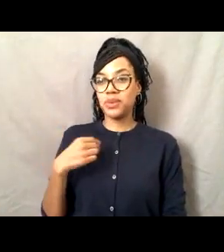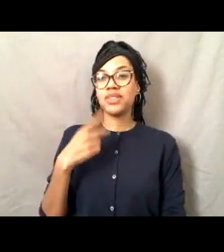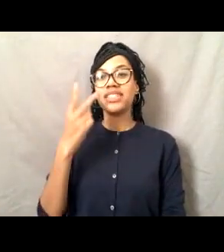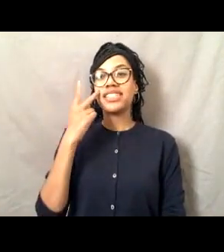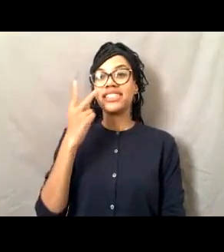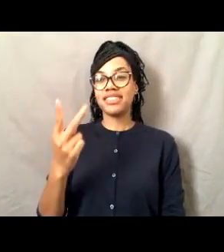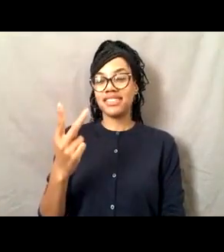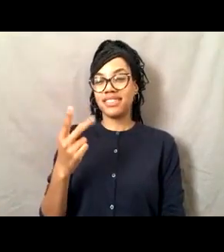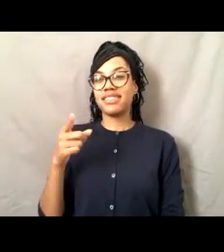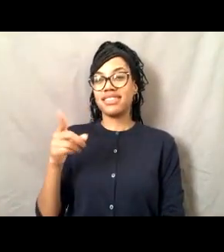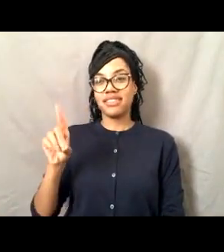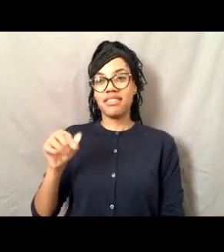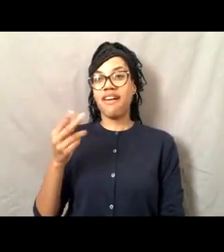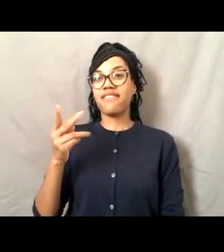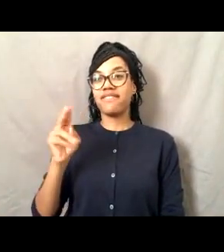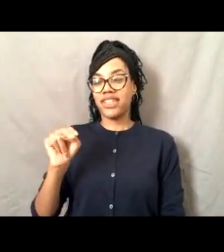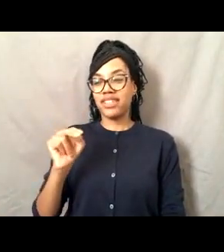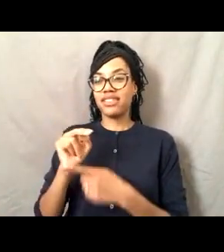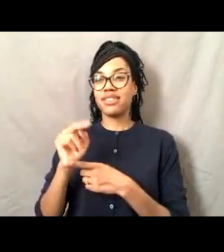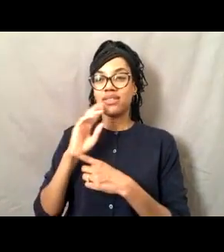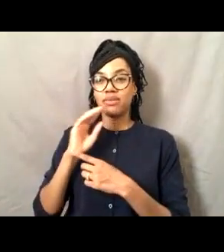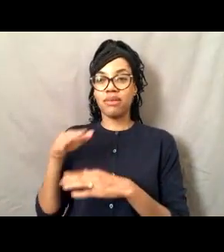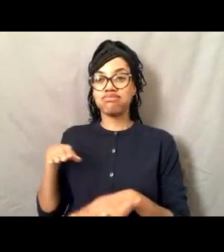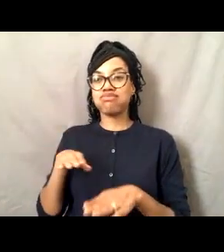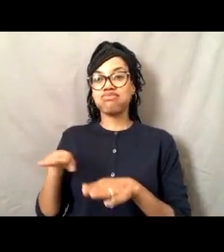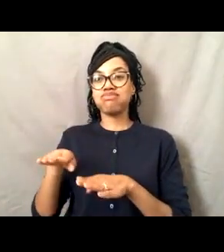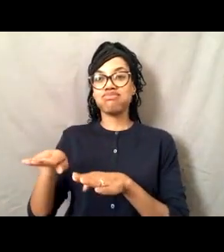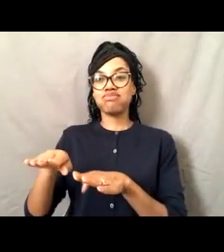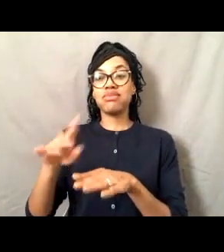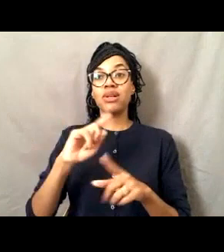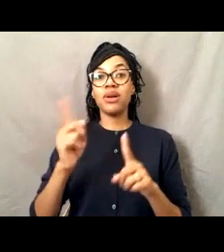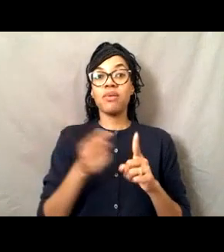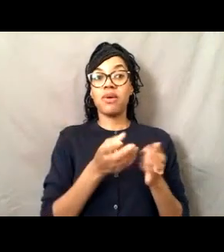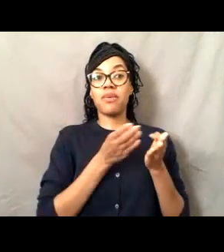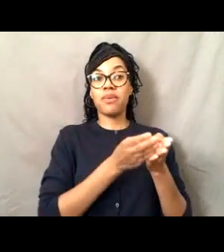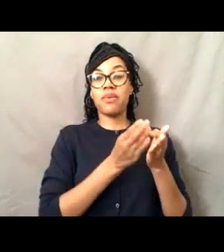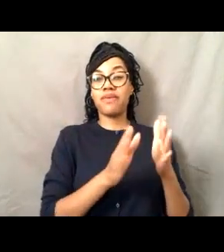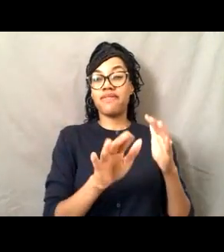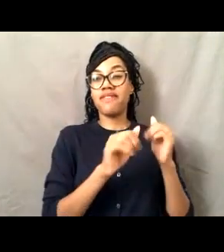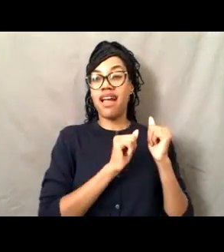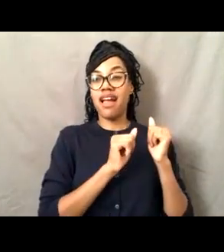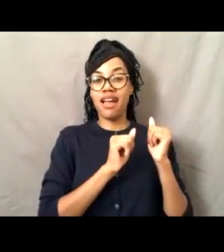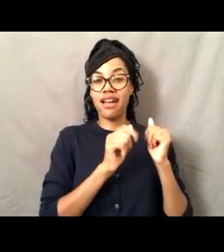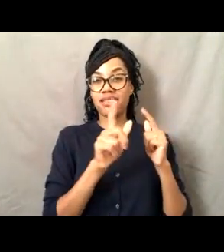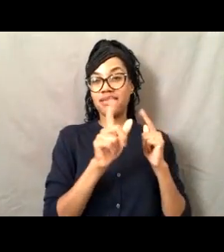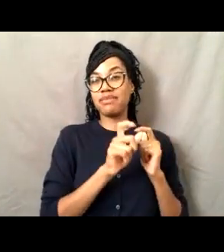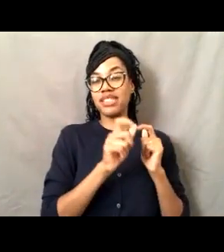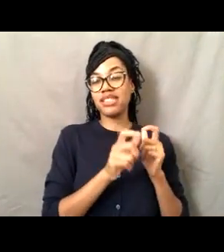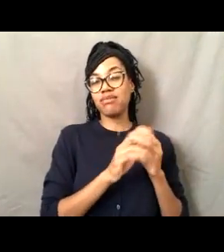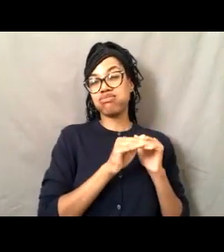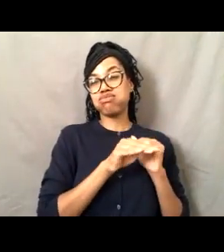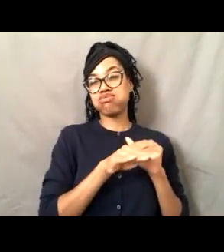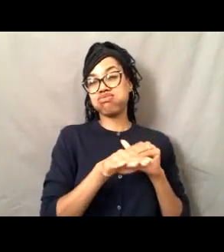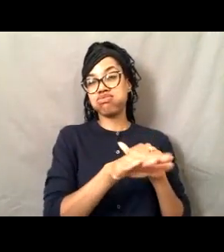when the ship is going full speed. They like to come play in the wake right beside us. It's really cool to watch.